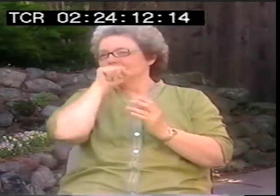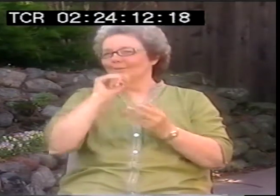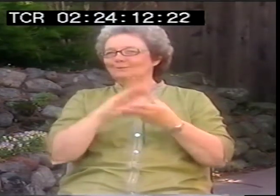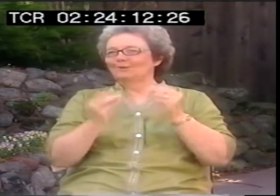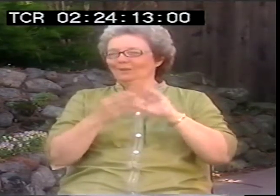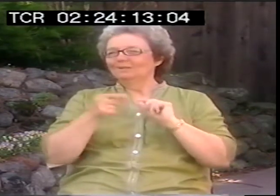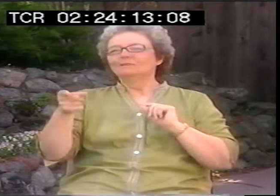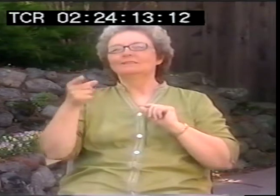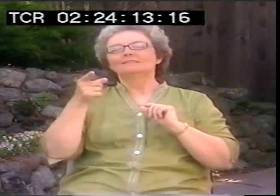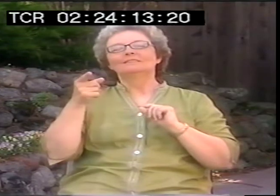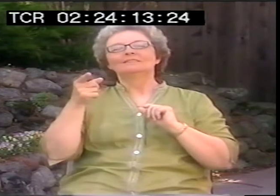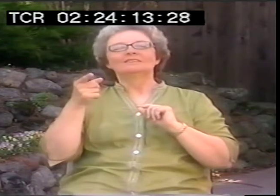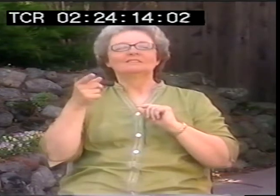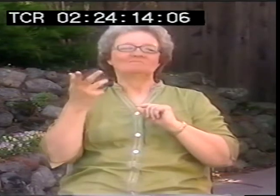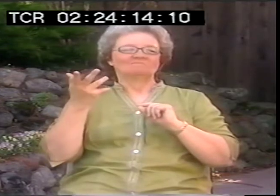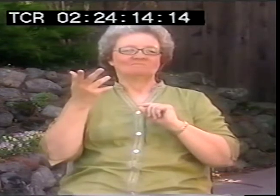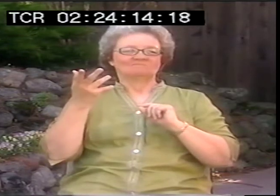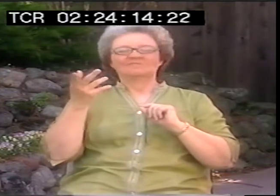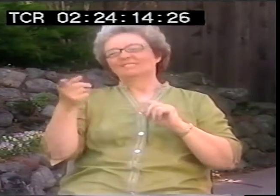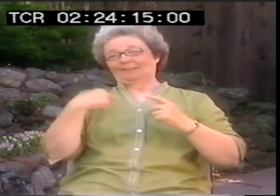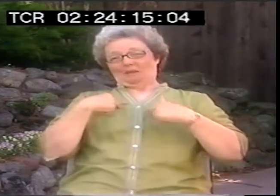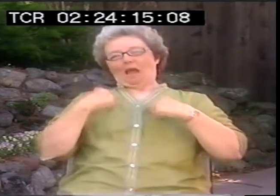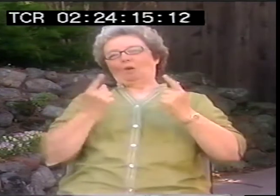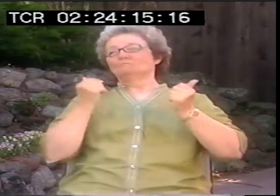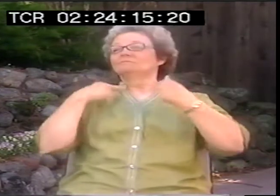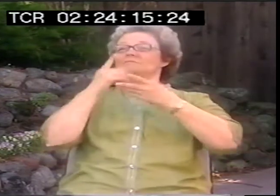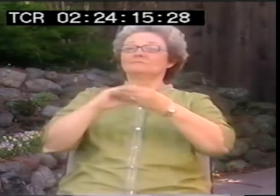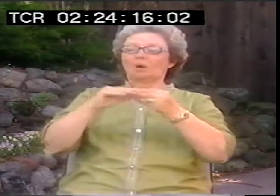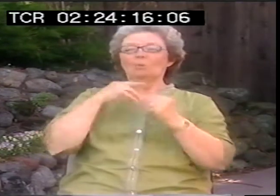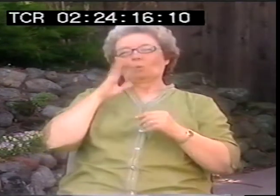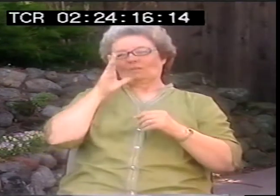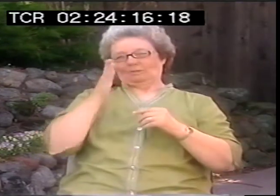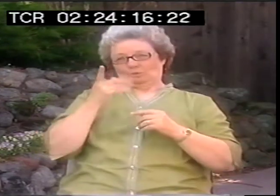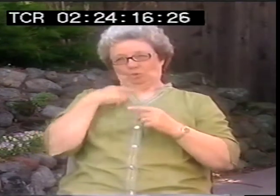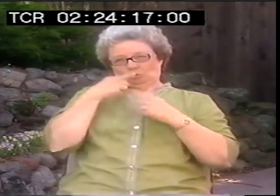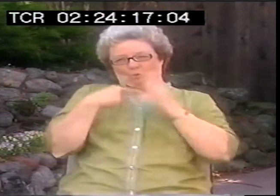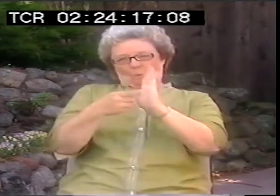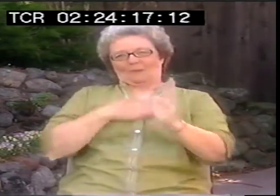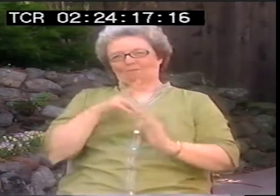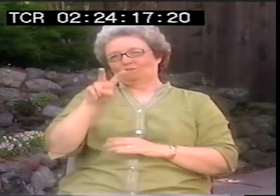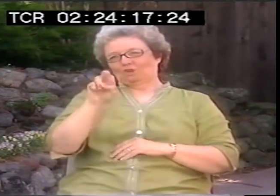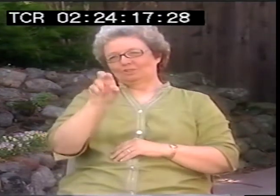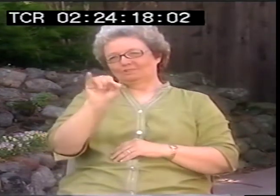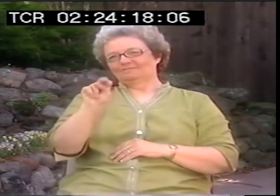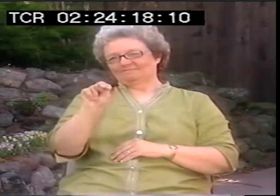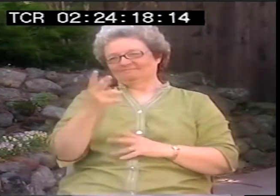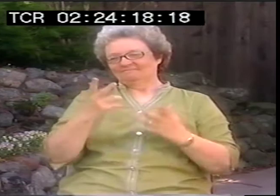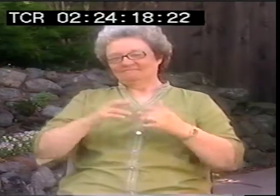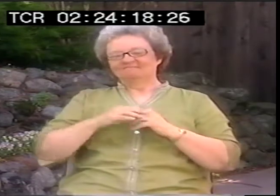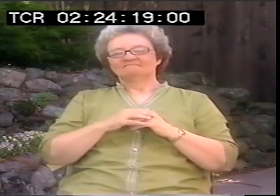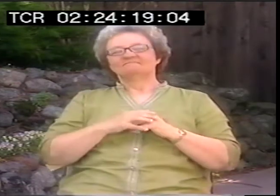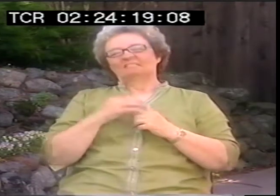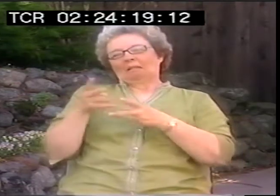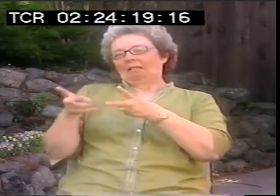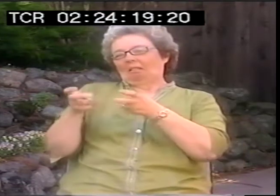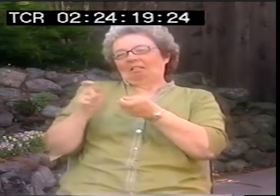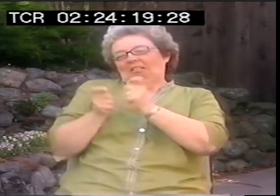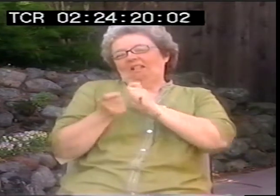It's fantastic. It's a great story. And I can tell you the story. It'll be pretty much my version of it.